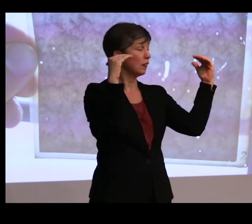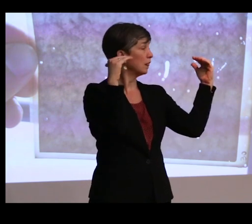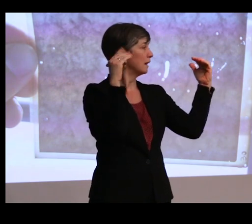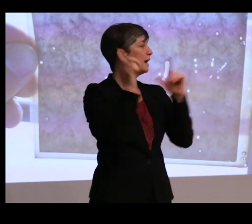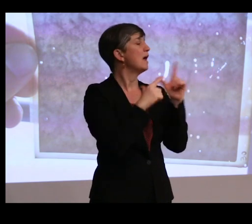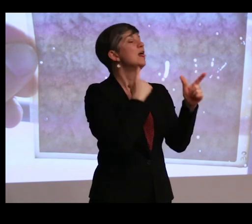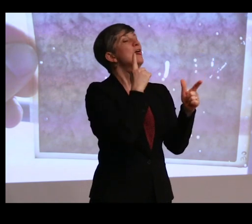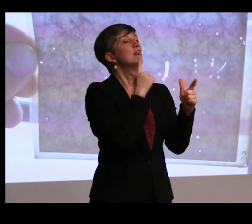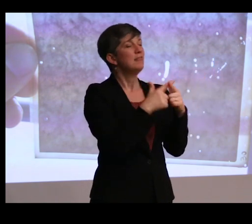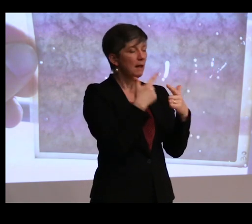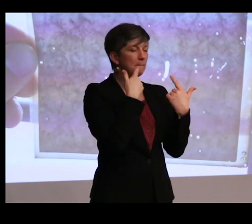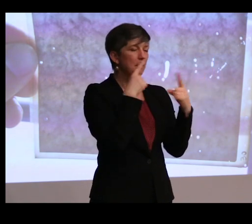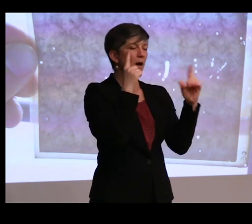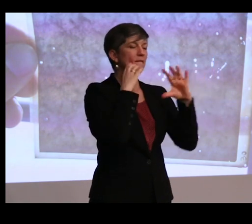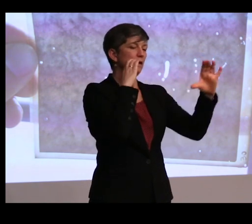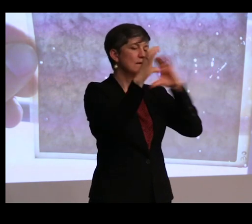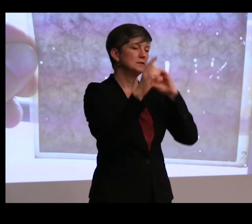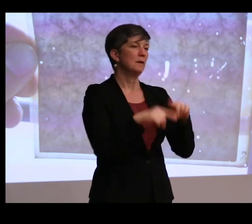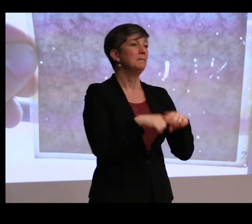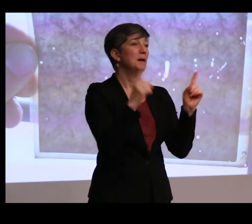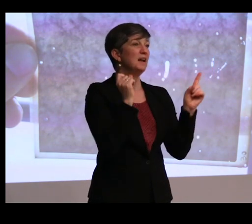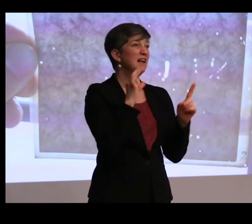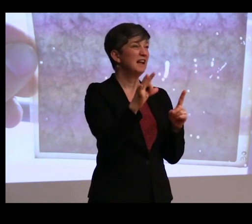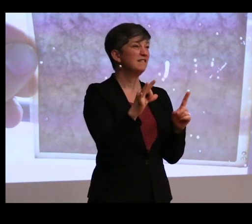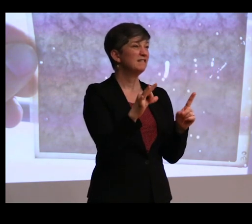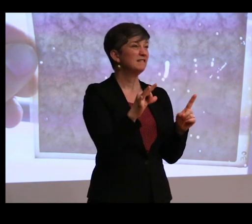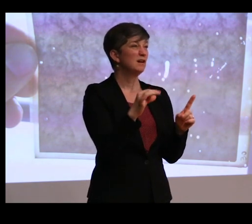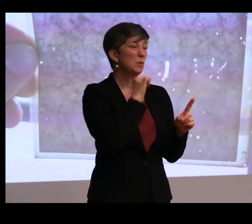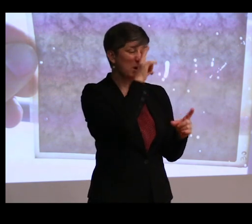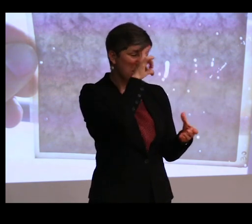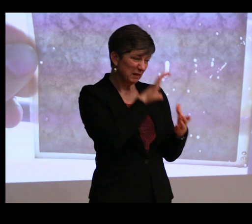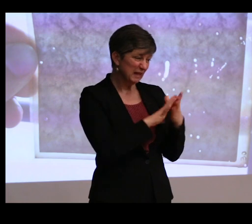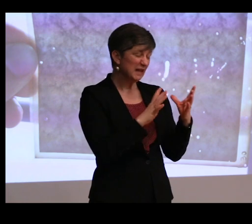then we can have a conversation. But as long as we don't actually believe that to be true